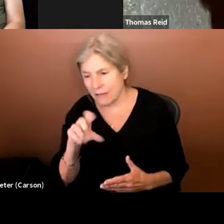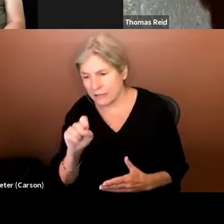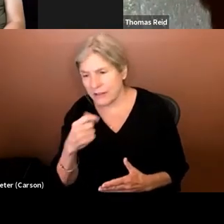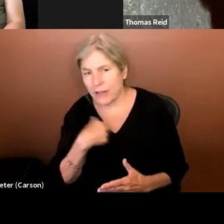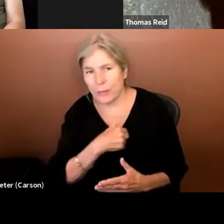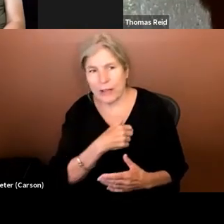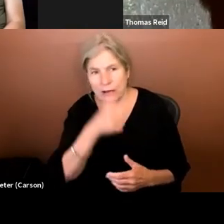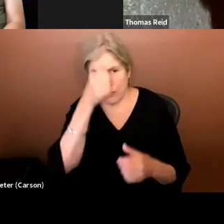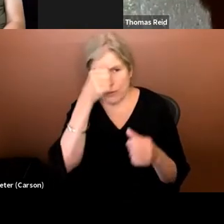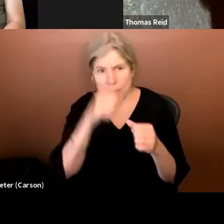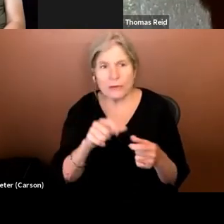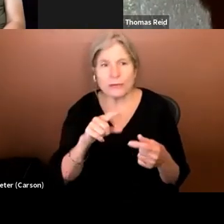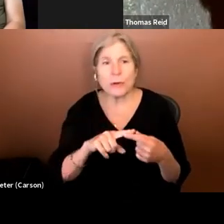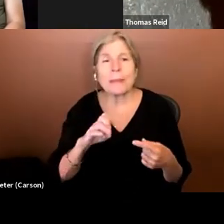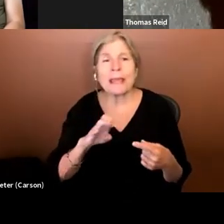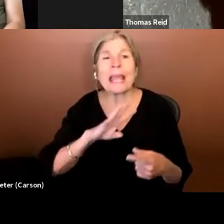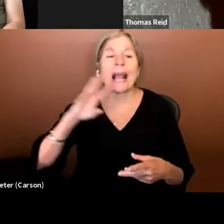to be inclusive. That we include